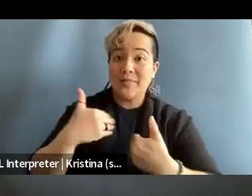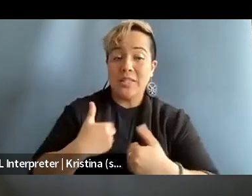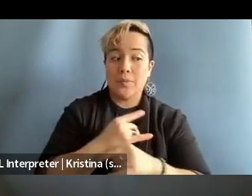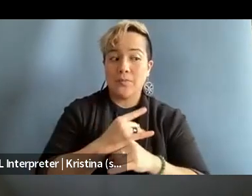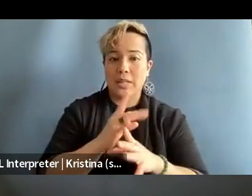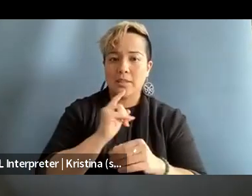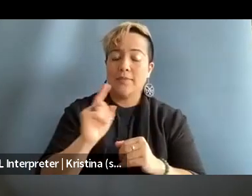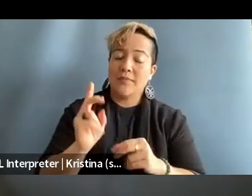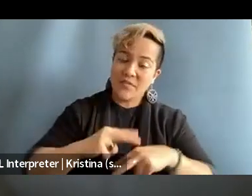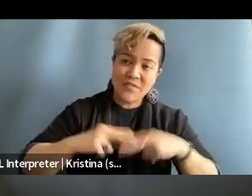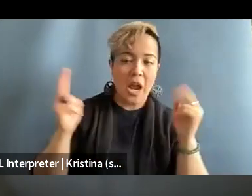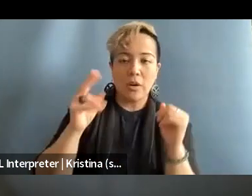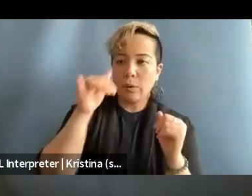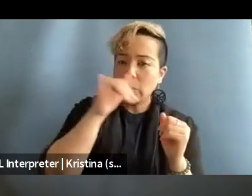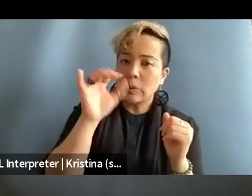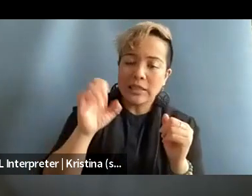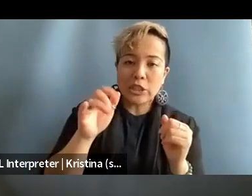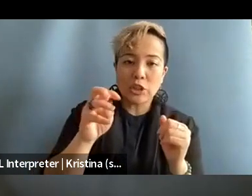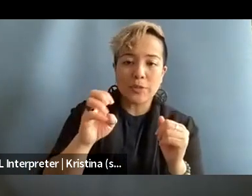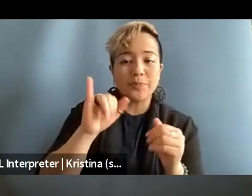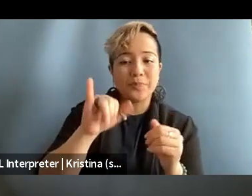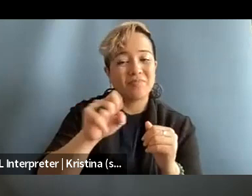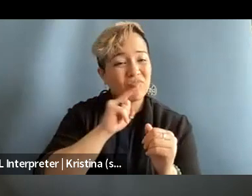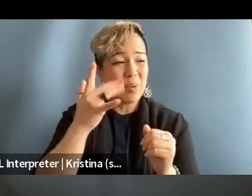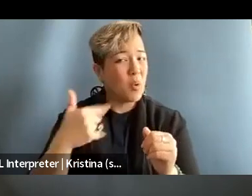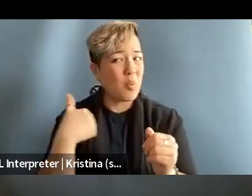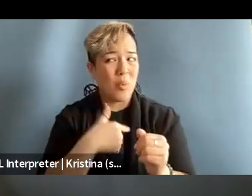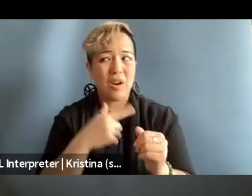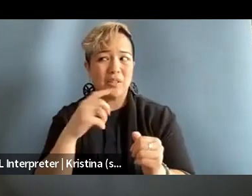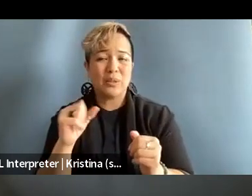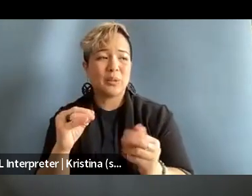And I think that's really why we are so insistent